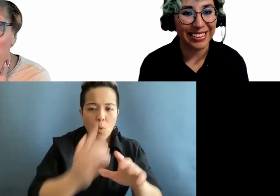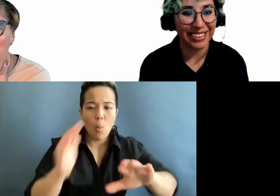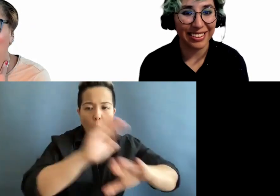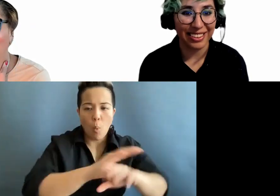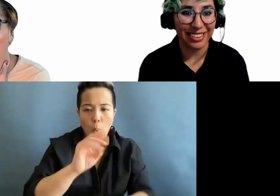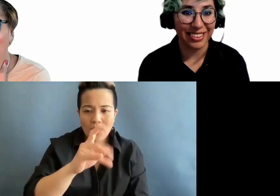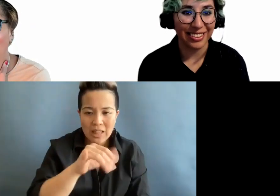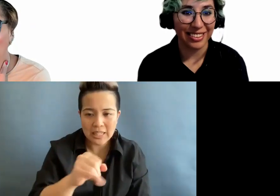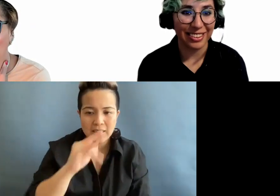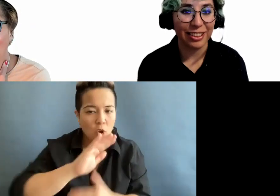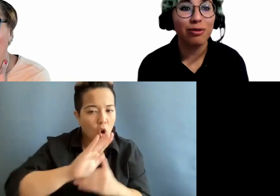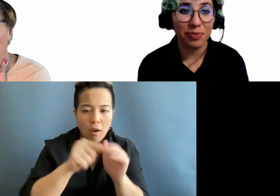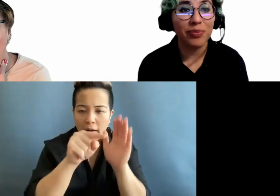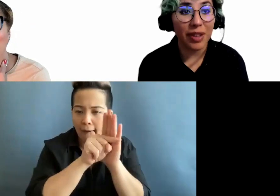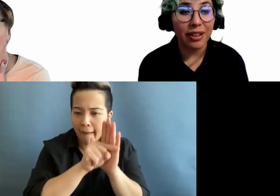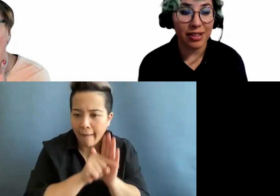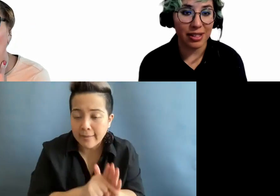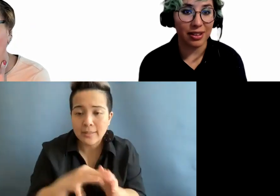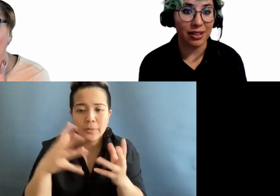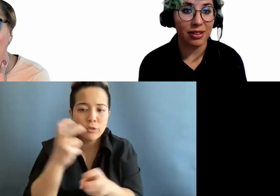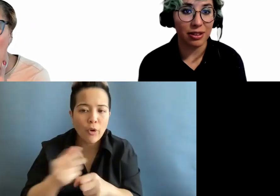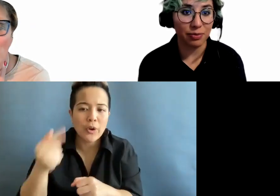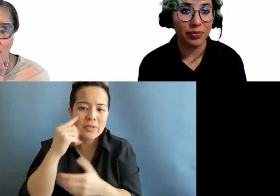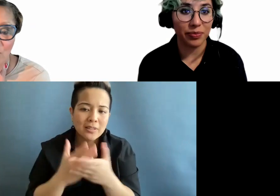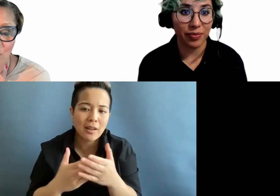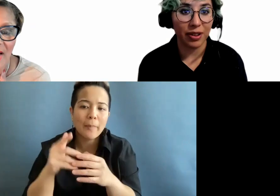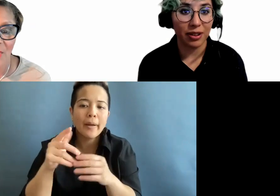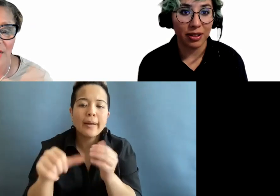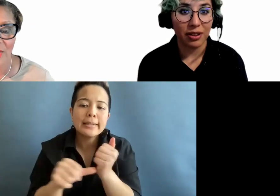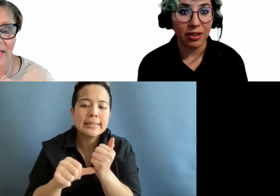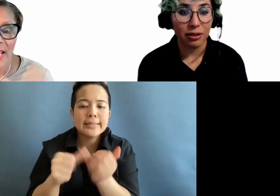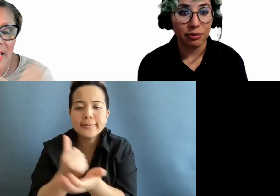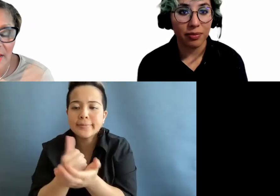assistive technology users. That's another reason why you would not want to use it.